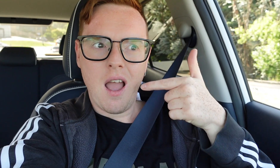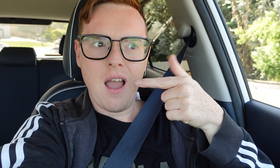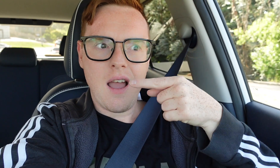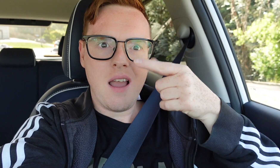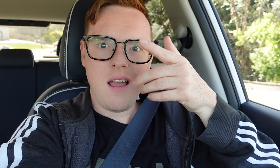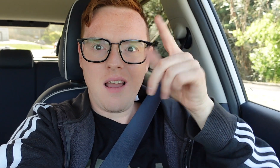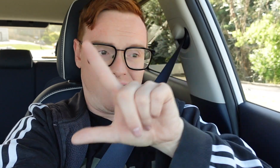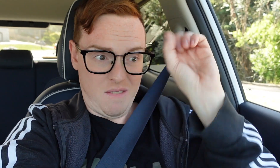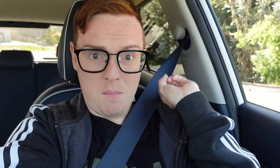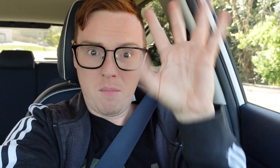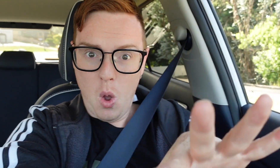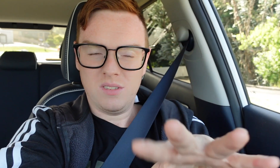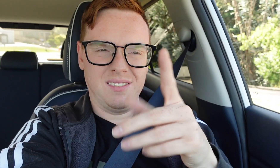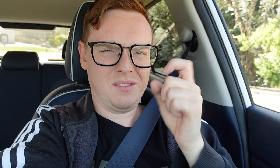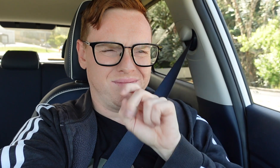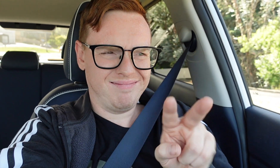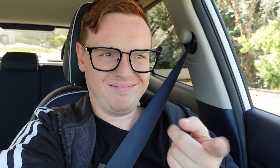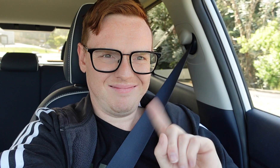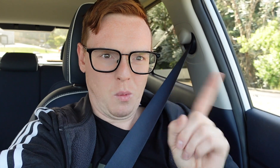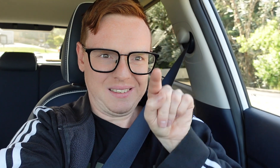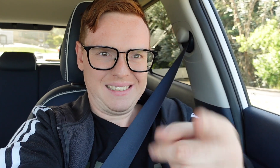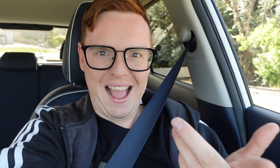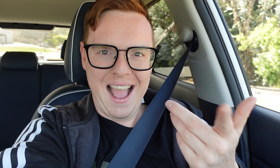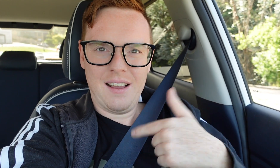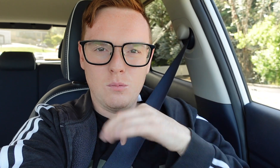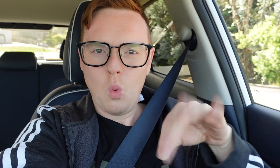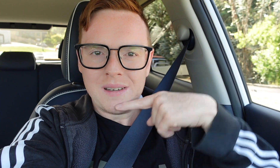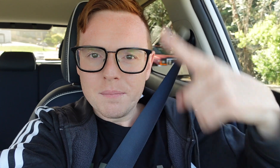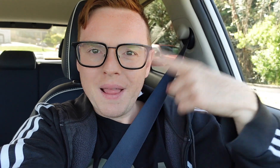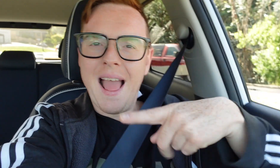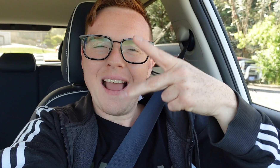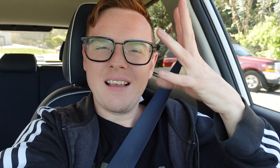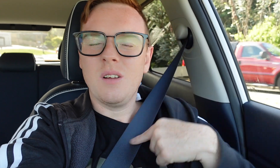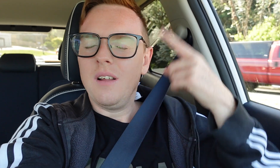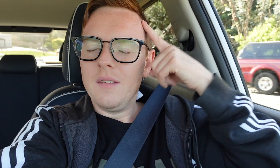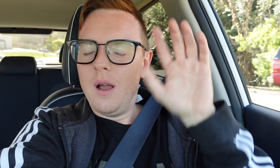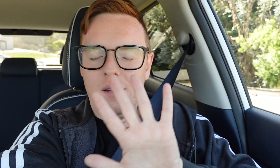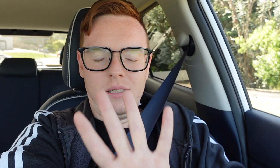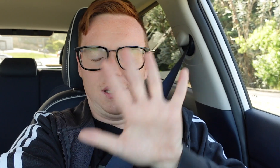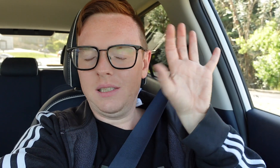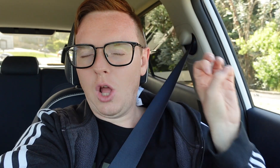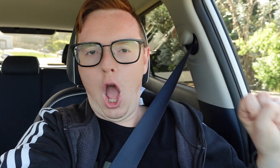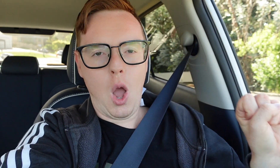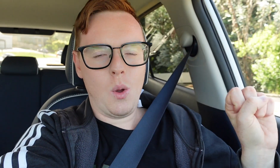If I post the vlog on my channel, people will watch and thinking, "What is that?" I don't have any explaining.